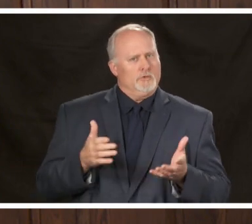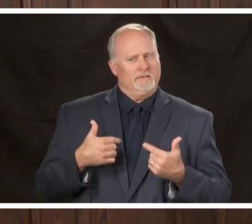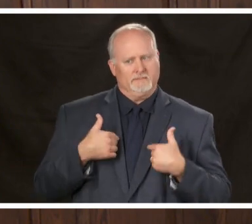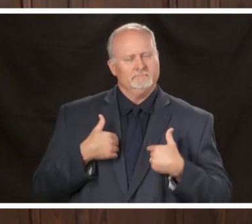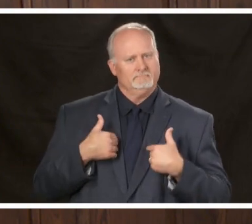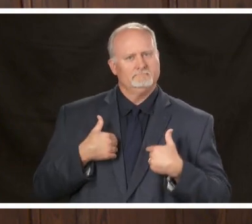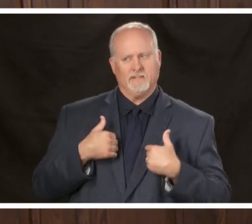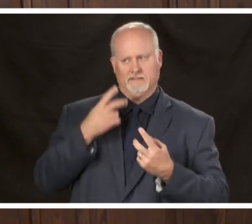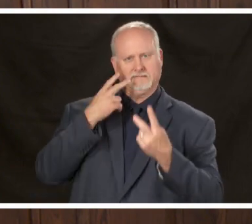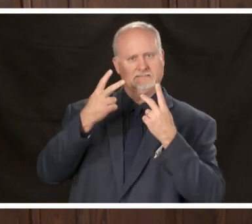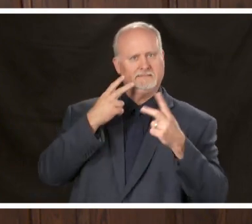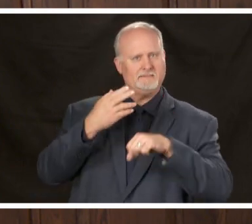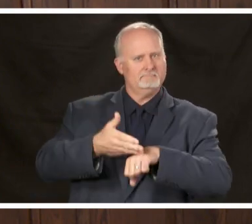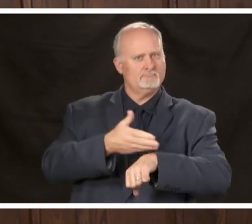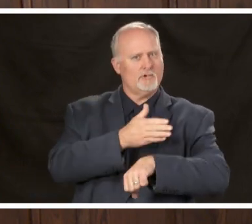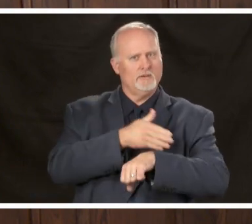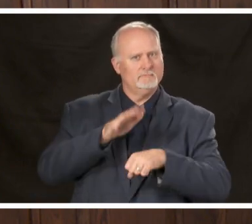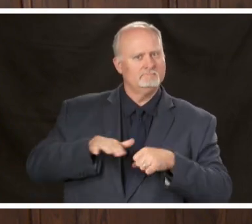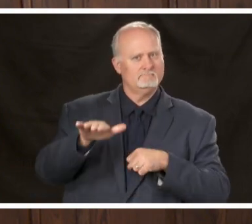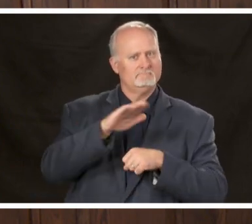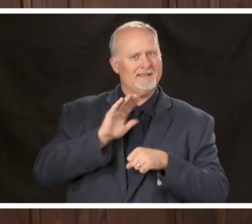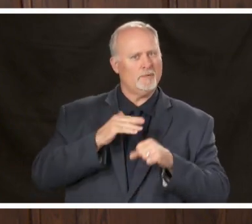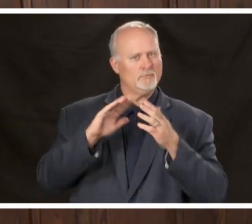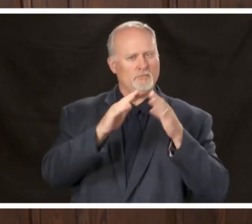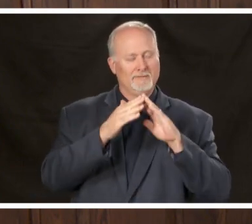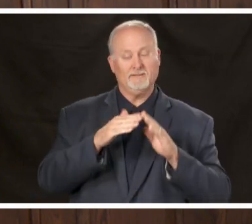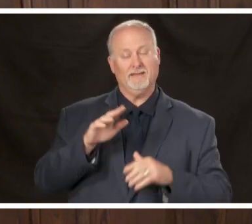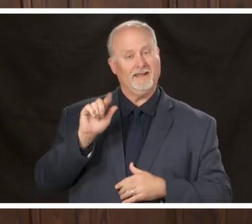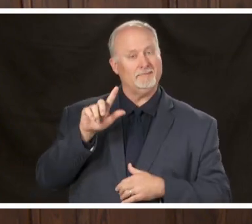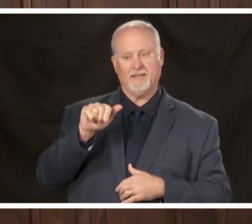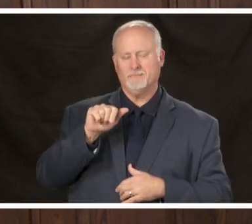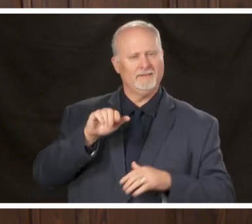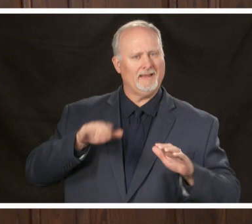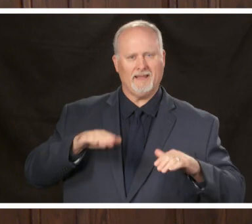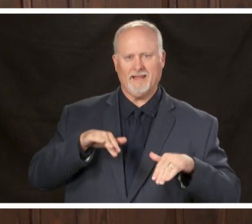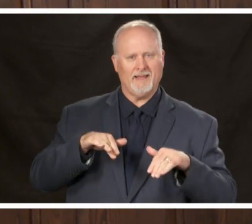community while Alabama has not fully met the benchmarks recommended by the